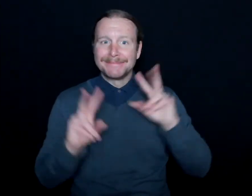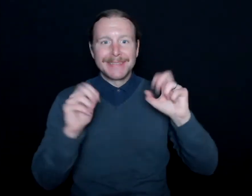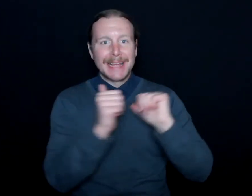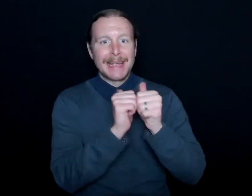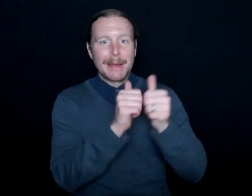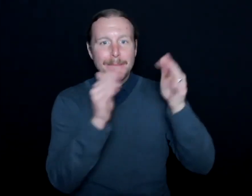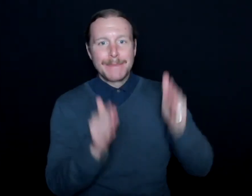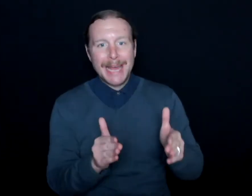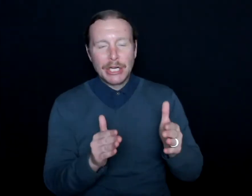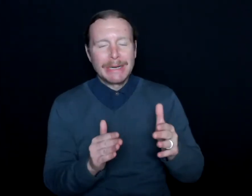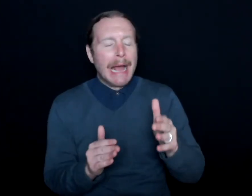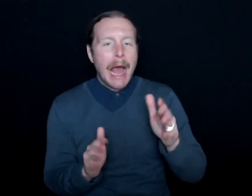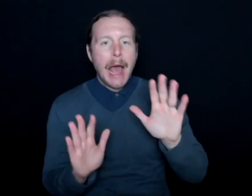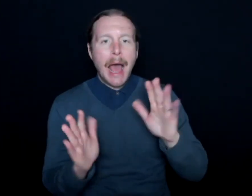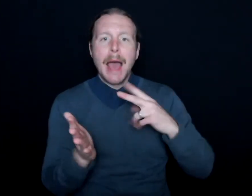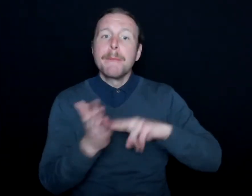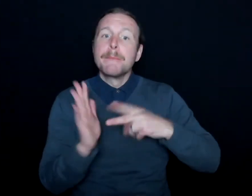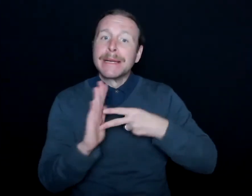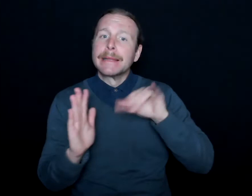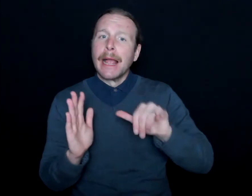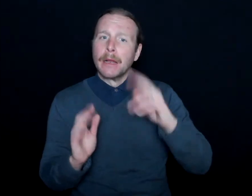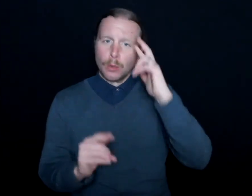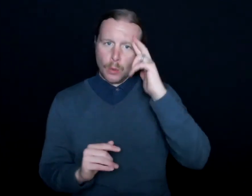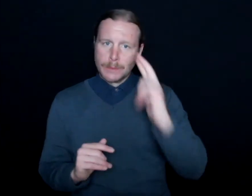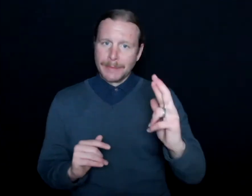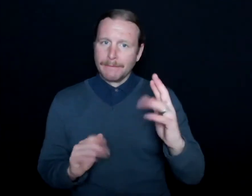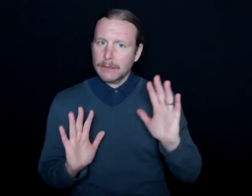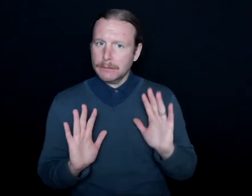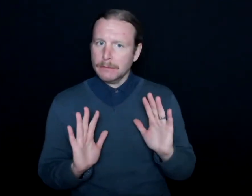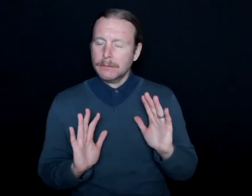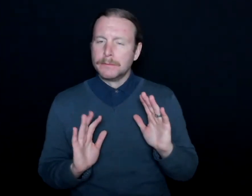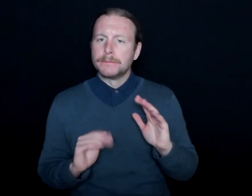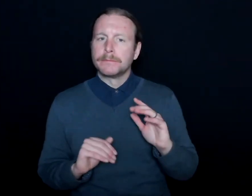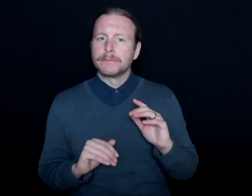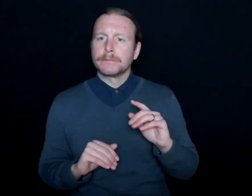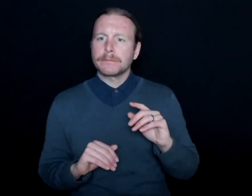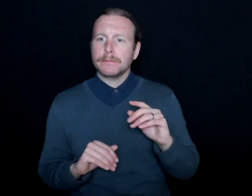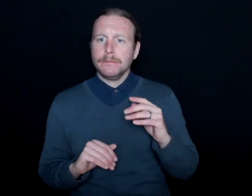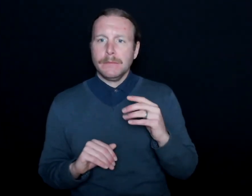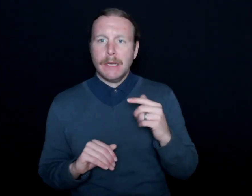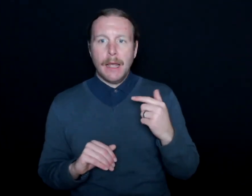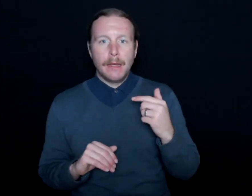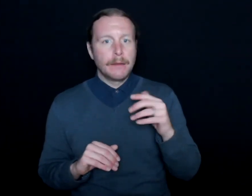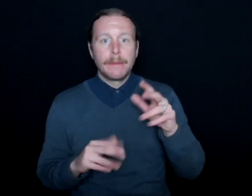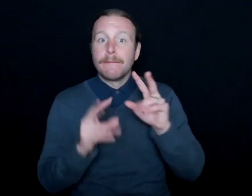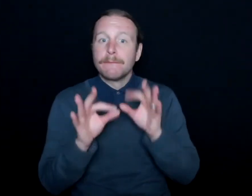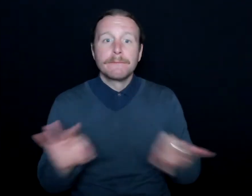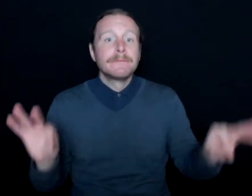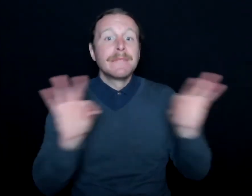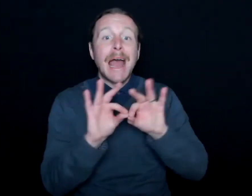And I mean that respectfully. The value of captions--